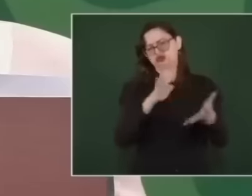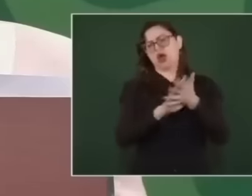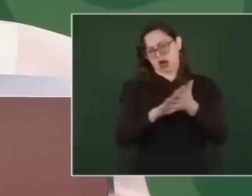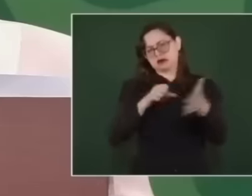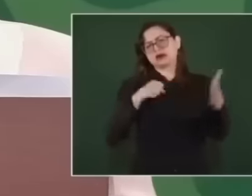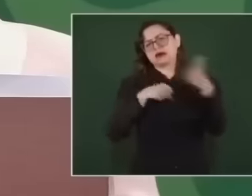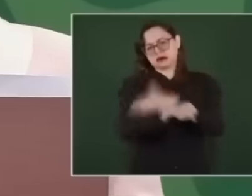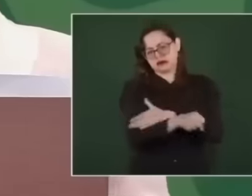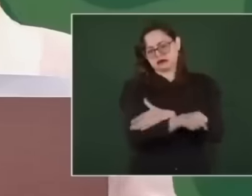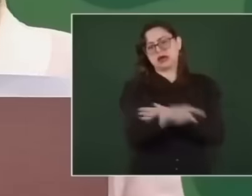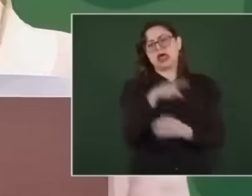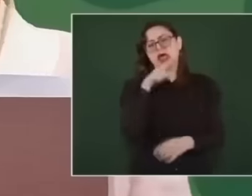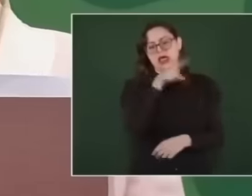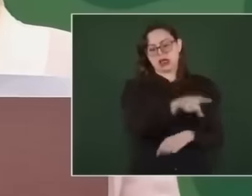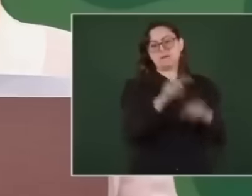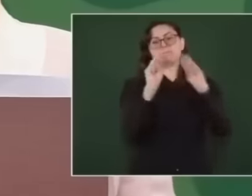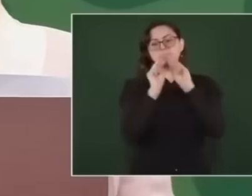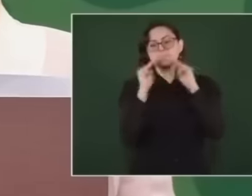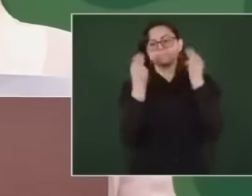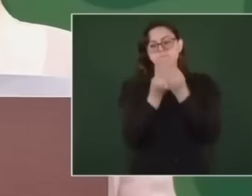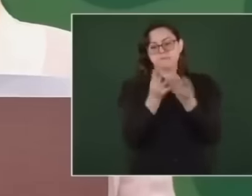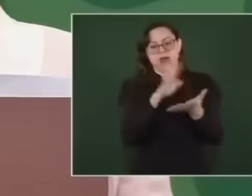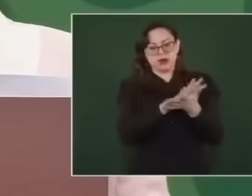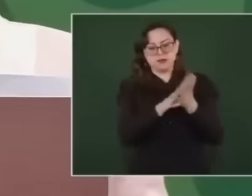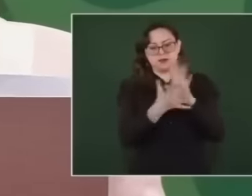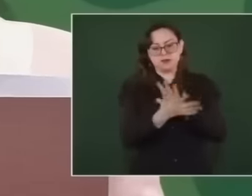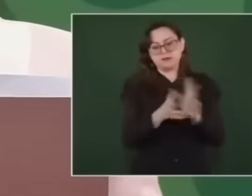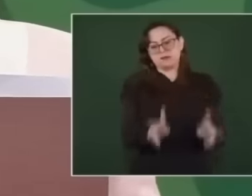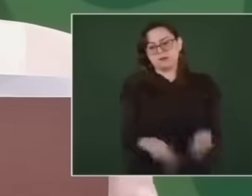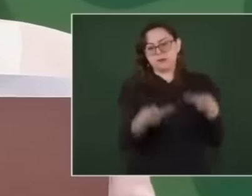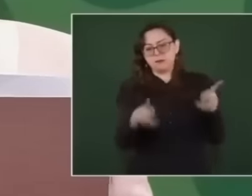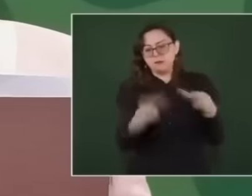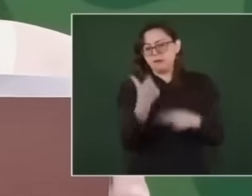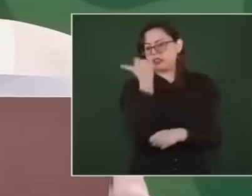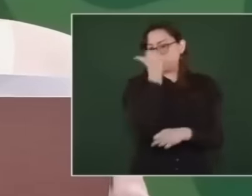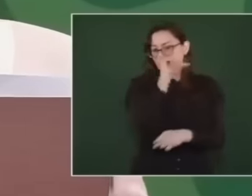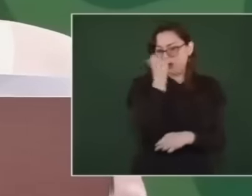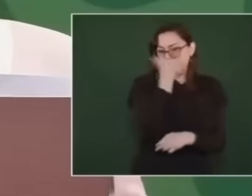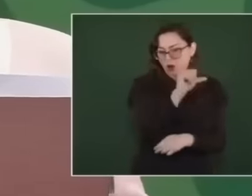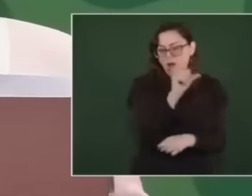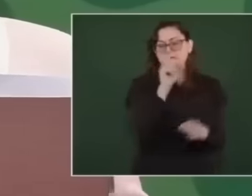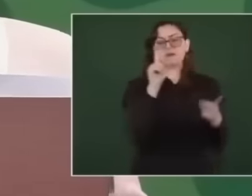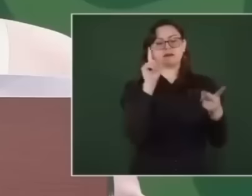Conspiracy for the international distribution of cocaine Conspiracy for distribution and possession